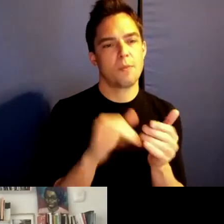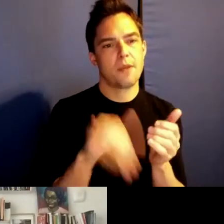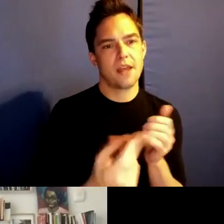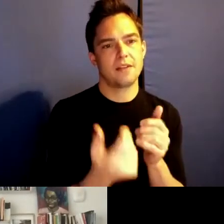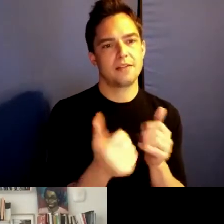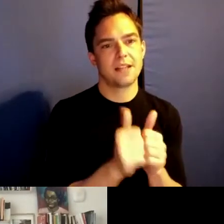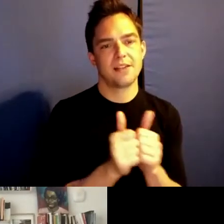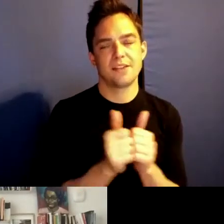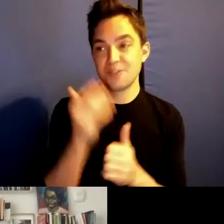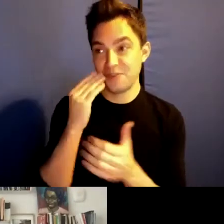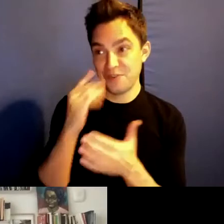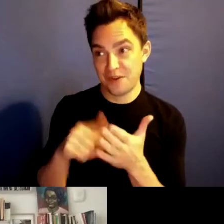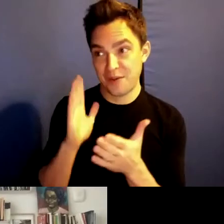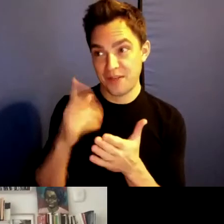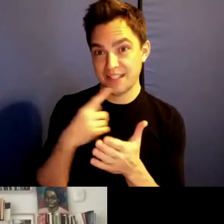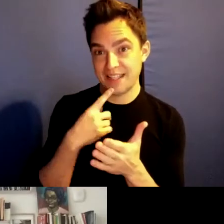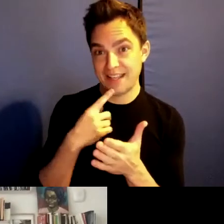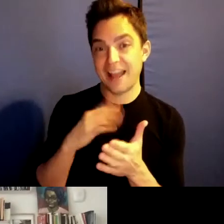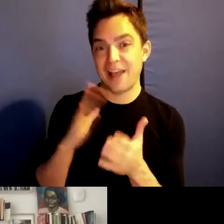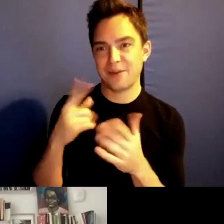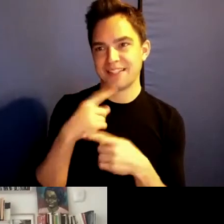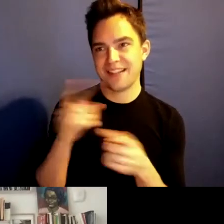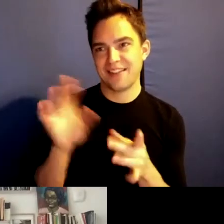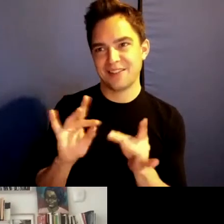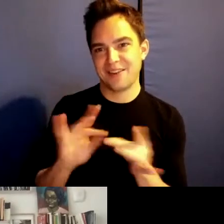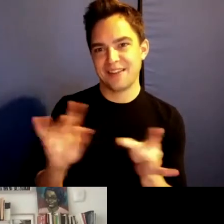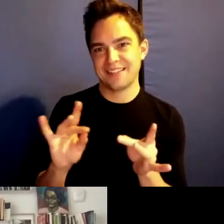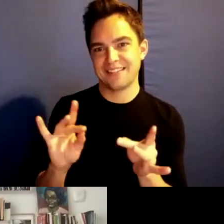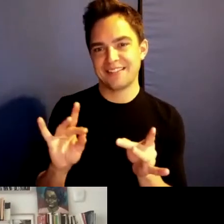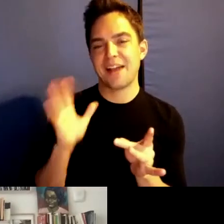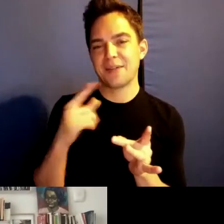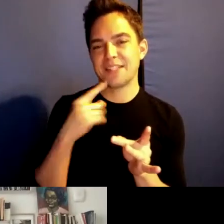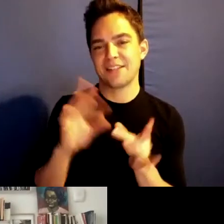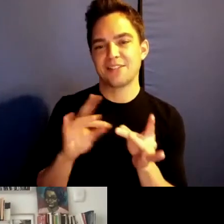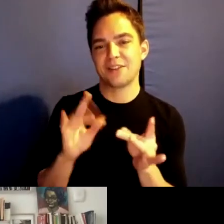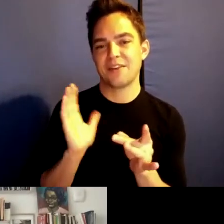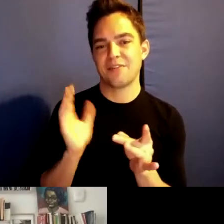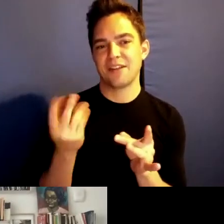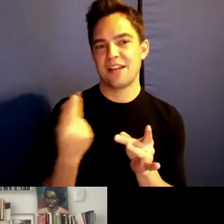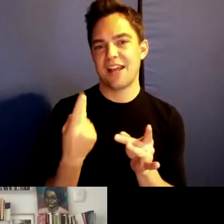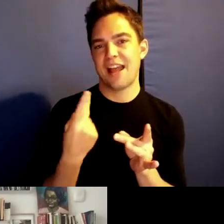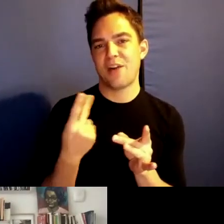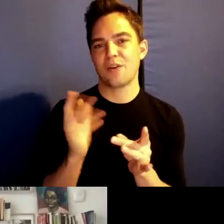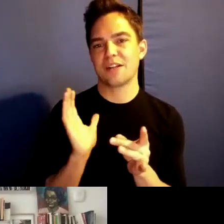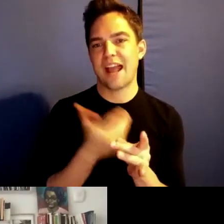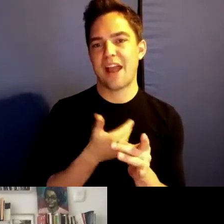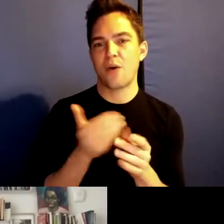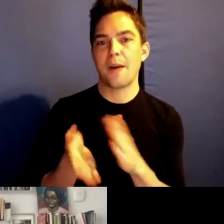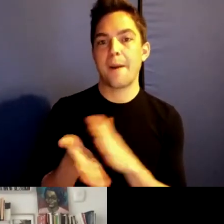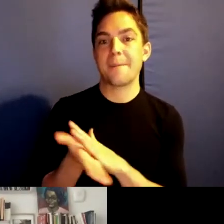I'm going to tell the story. I'm going to tell the story of our becoming.